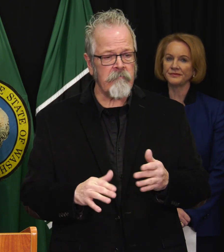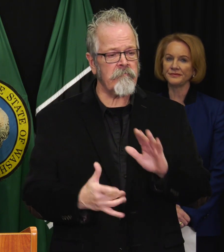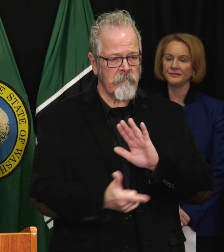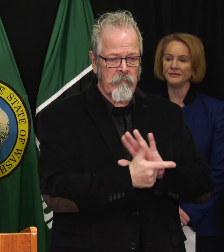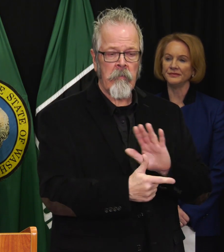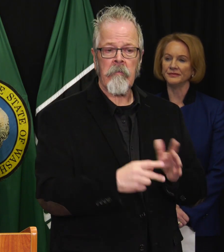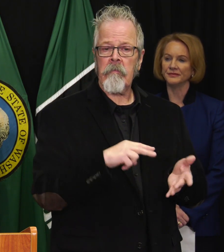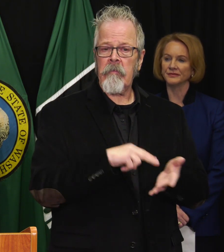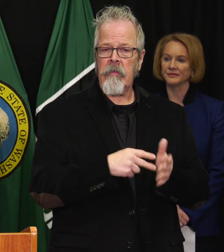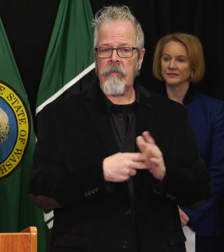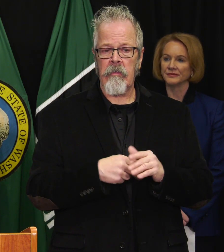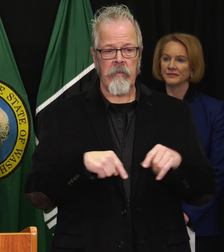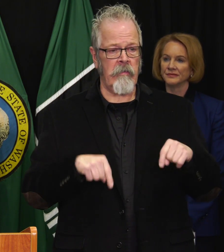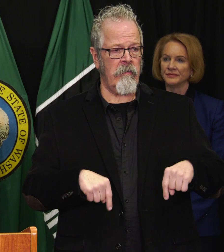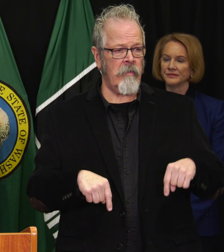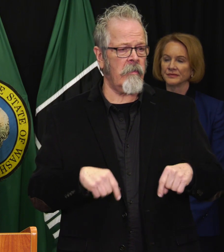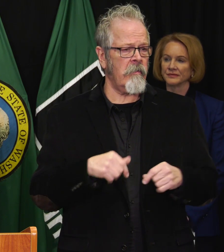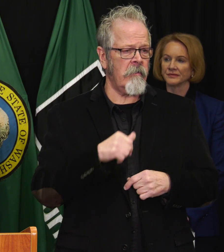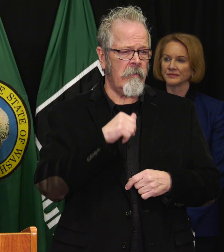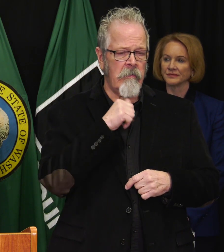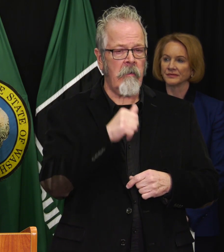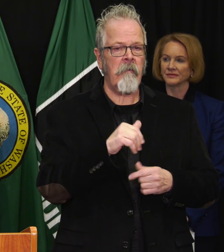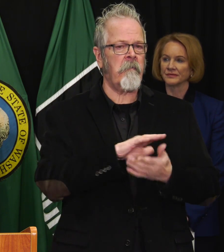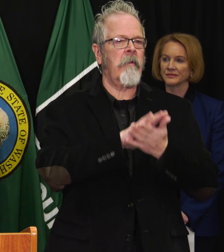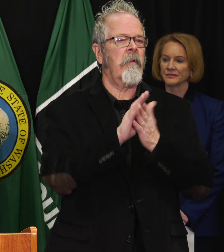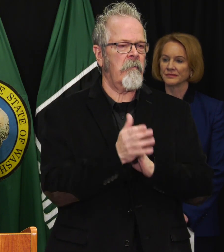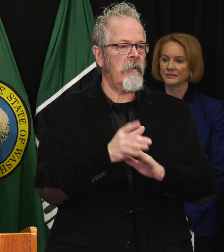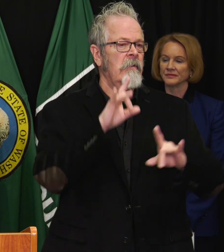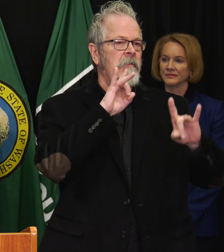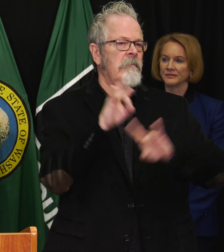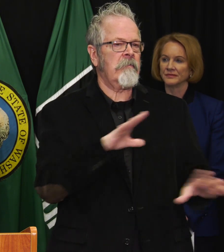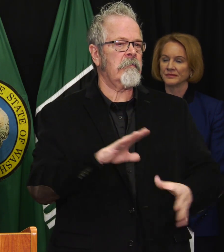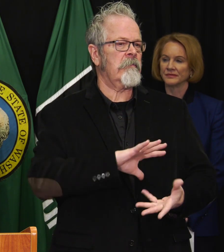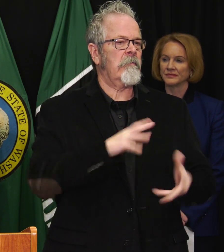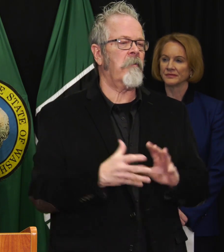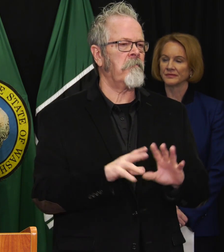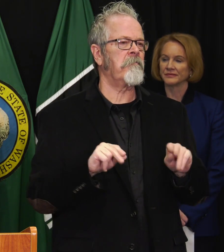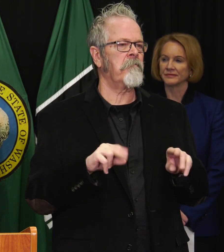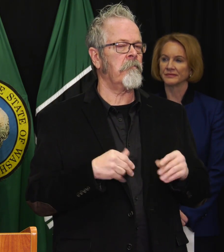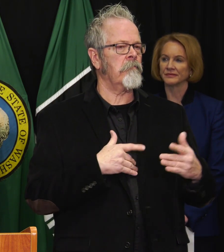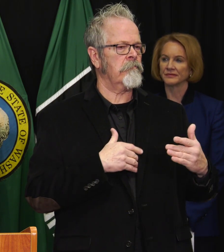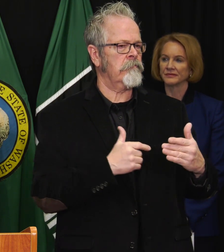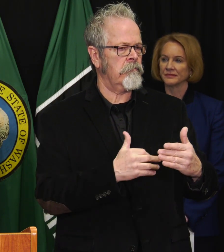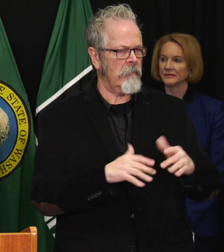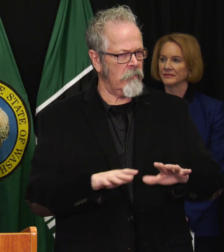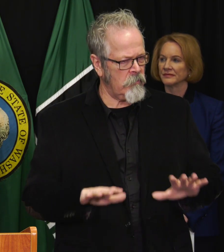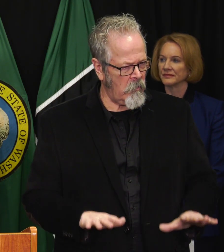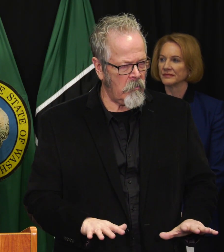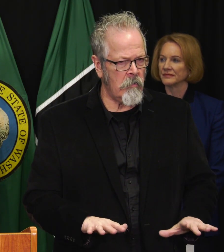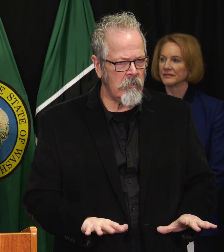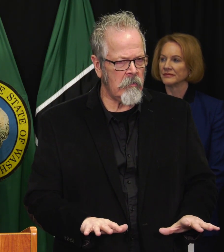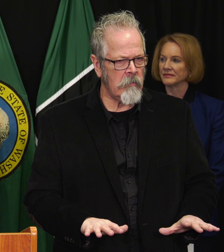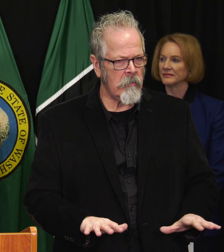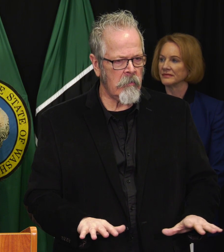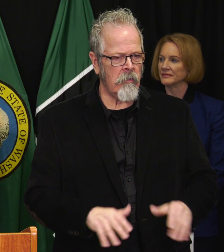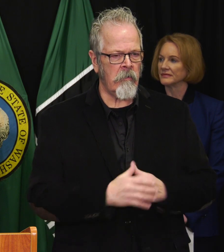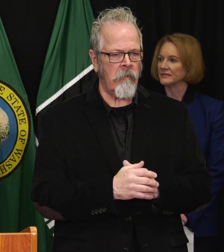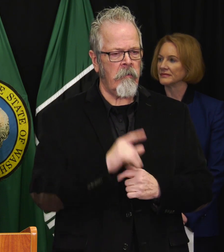the limited capacity of the county's health care system. The governor mentioned this, and this is the core critical challenge;